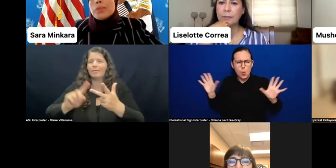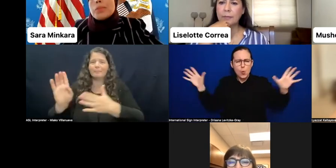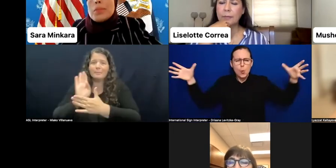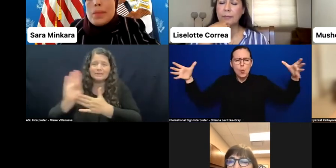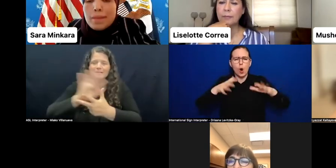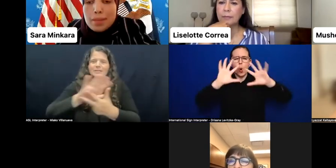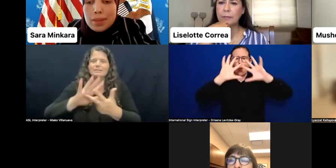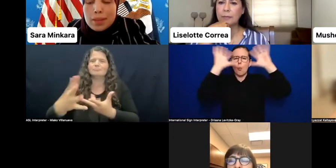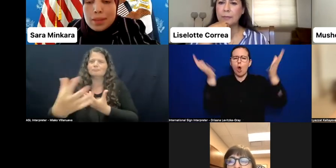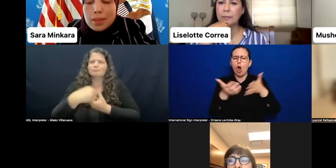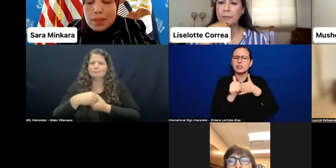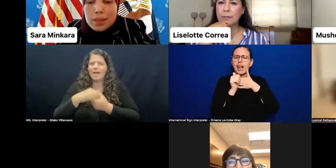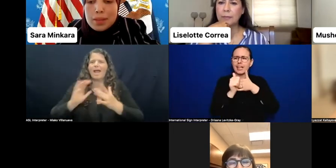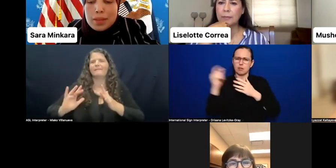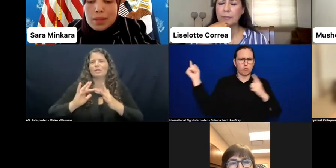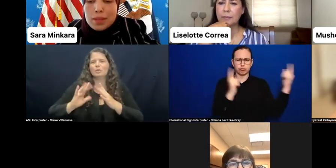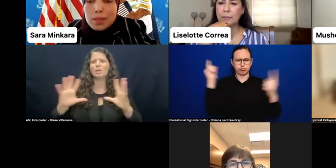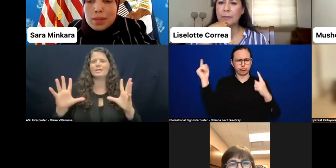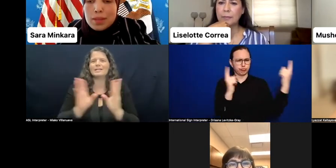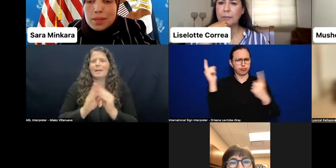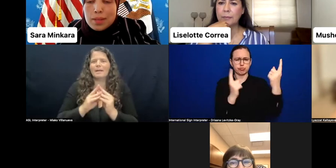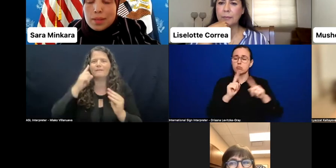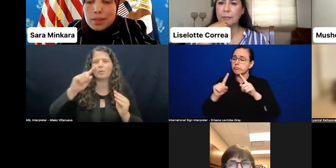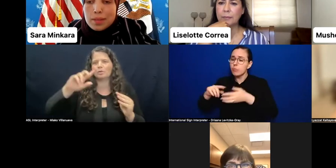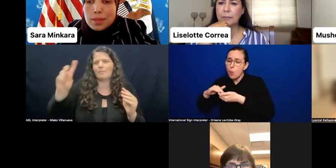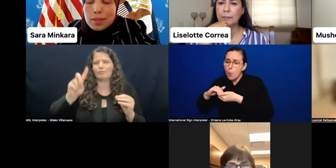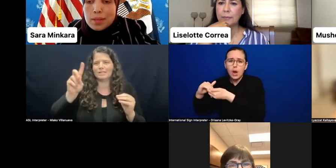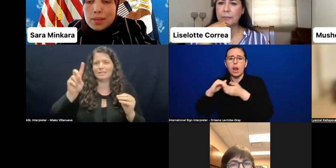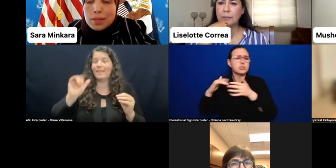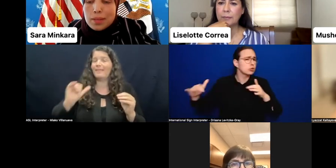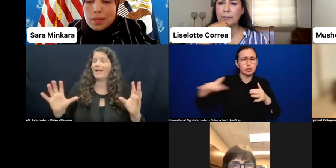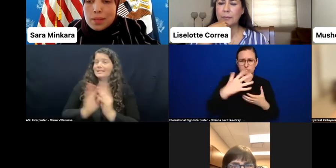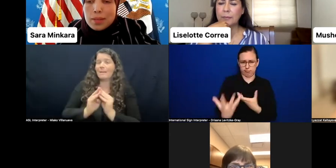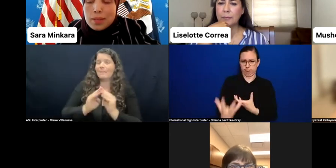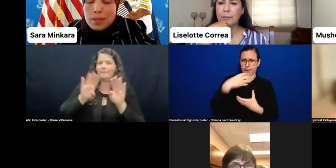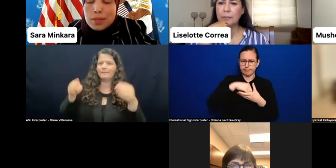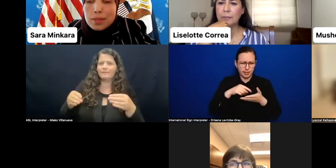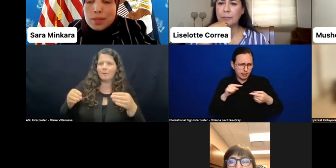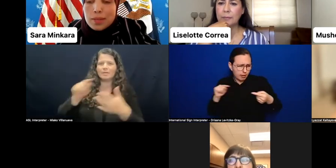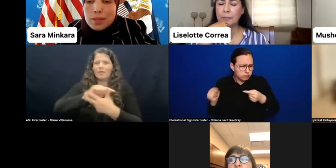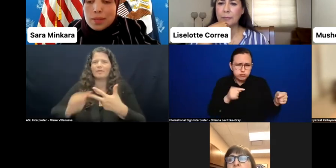The summit focused on three themes-- strengthening democracy and countering authoritarianism,